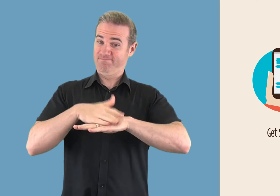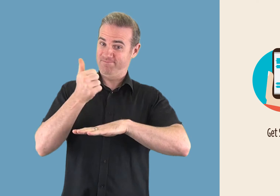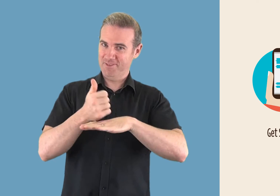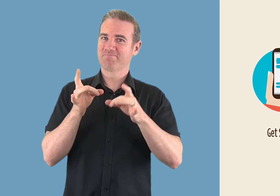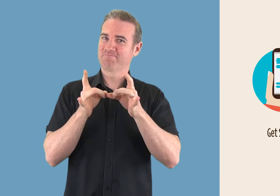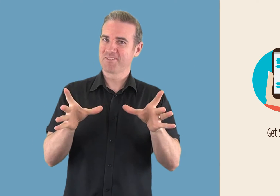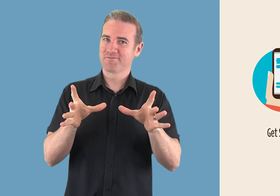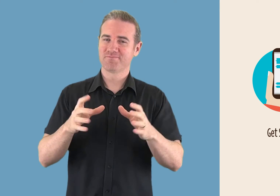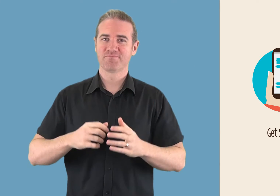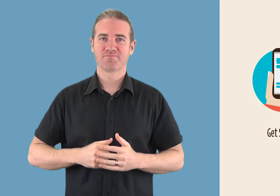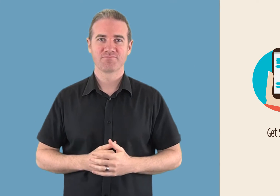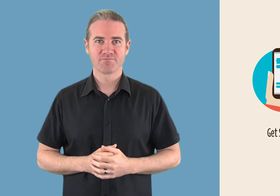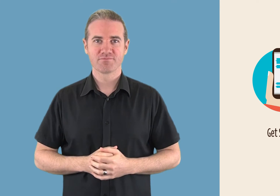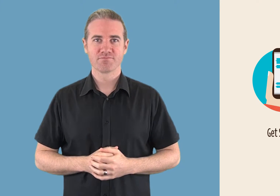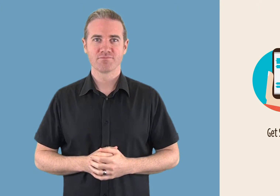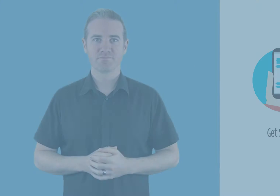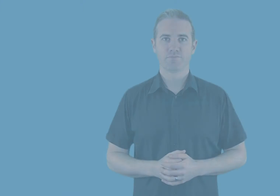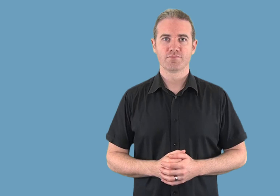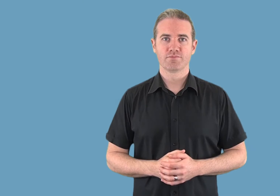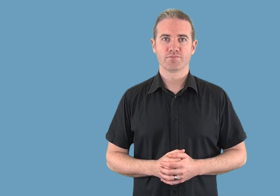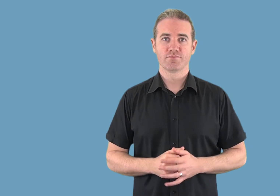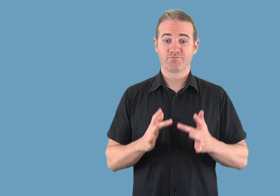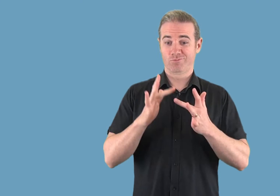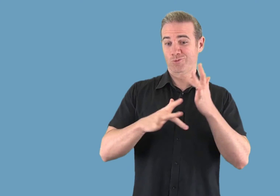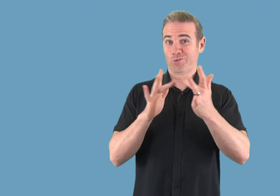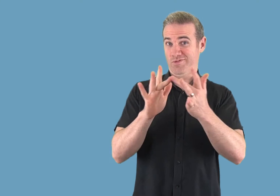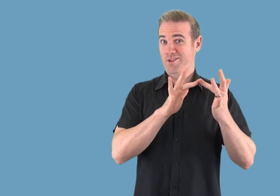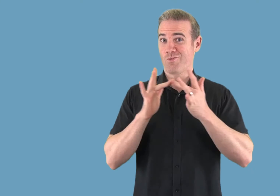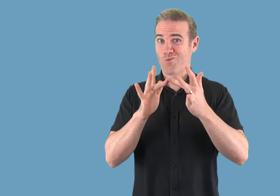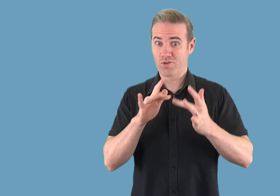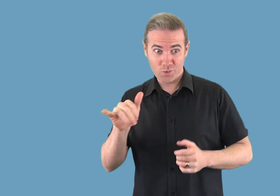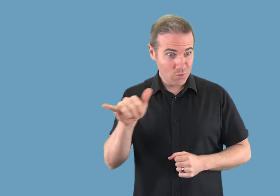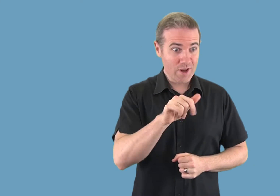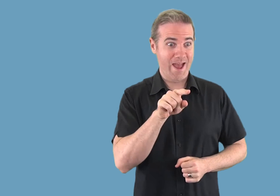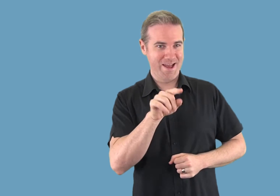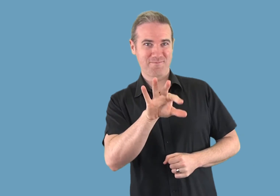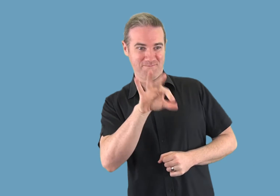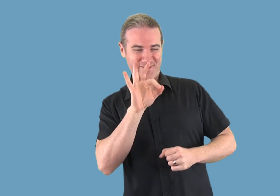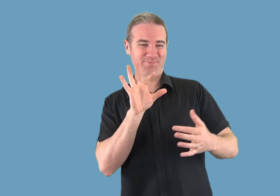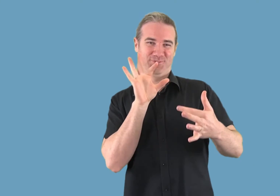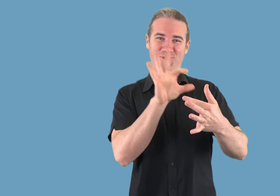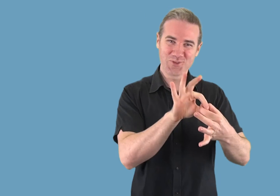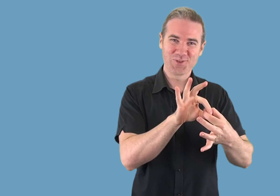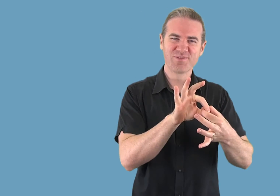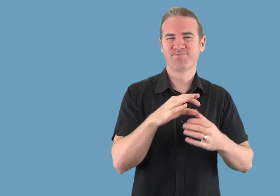Get Started! To get started on a social media platform, you will need to